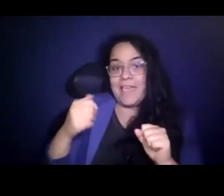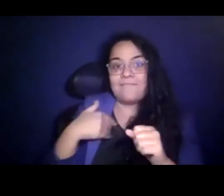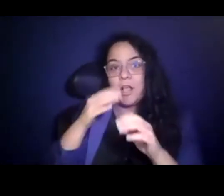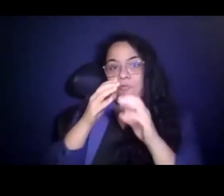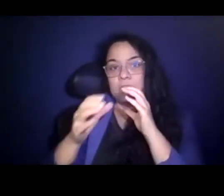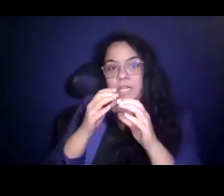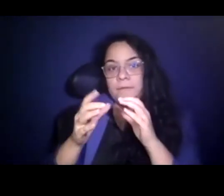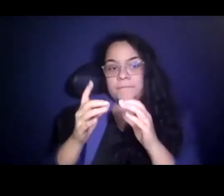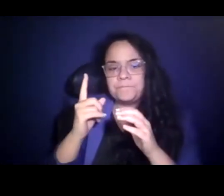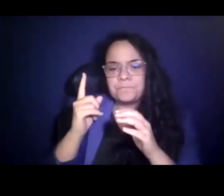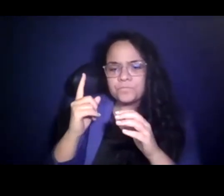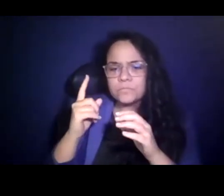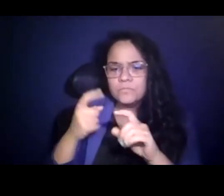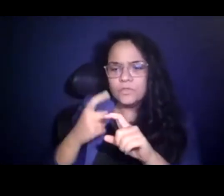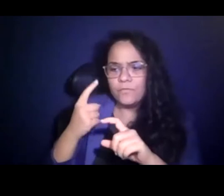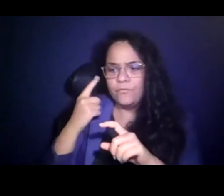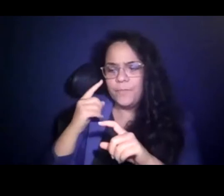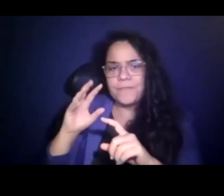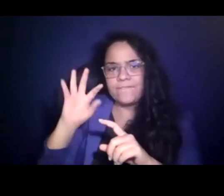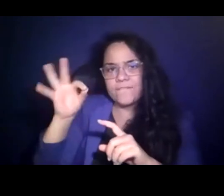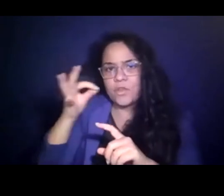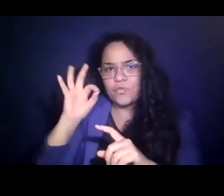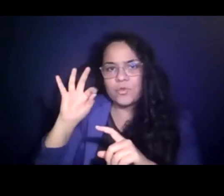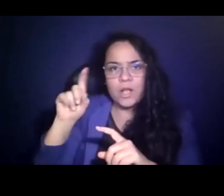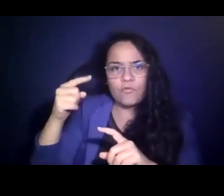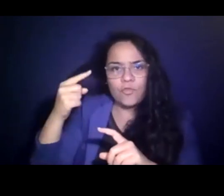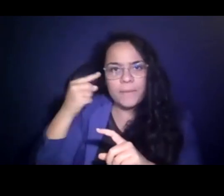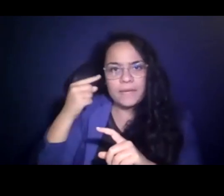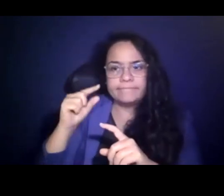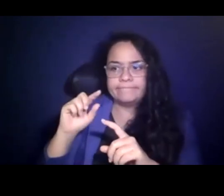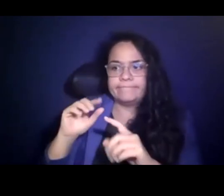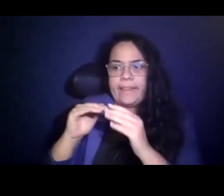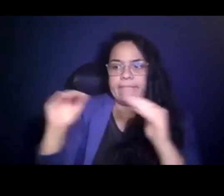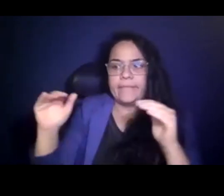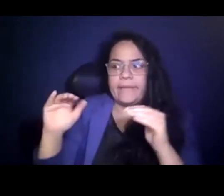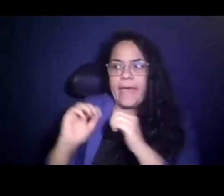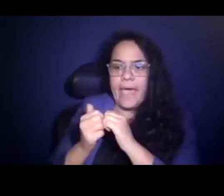how, from a federal government department level, we 15:21:56 could start breaking down those silos.